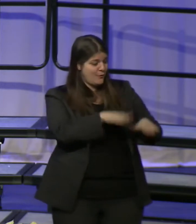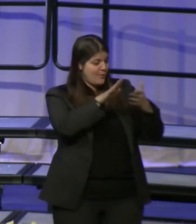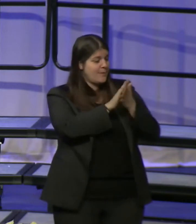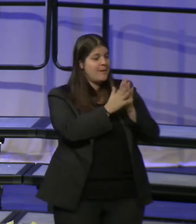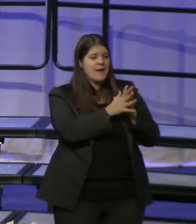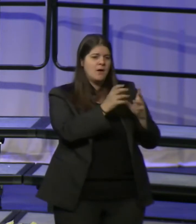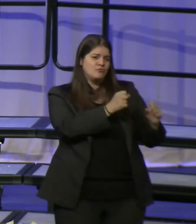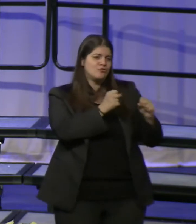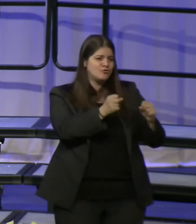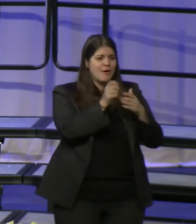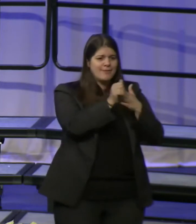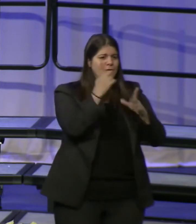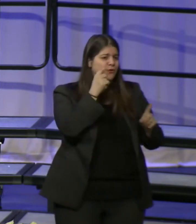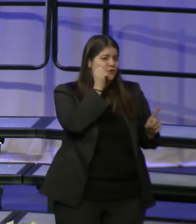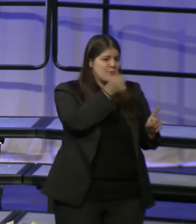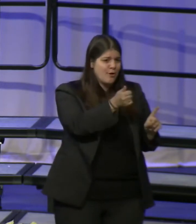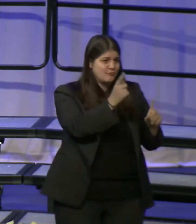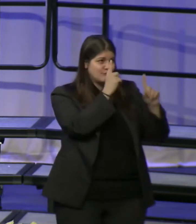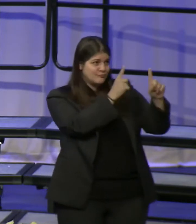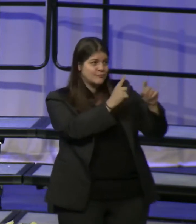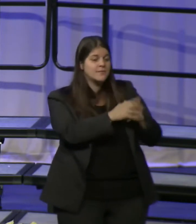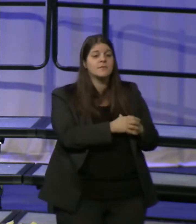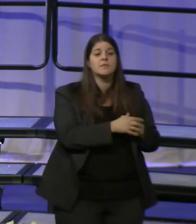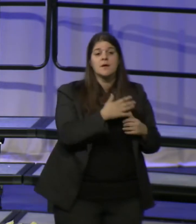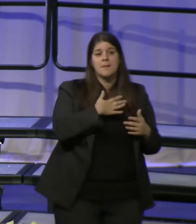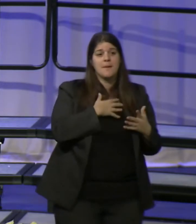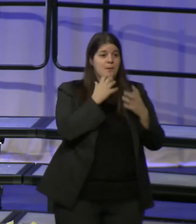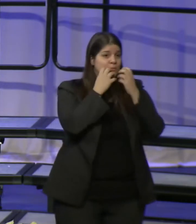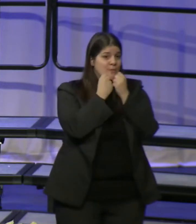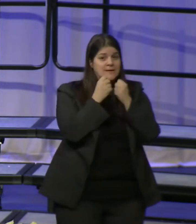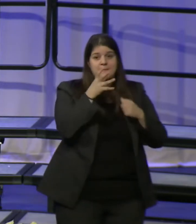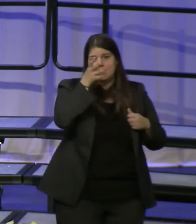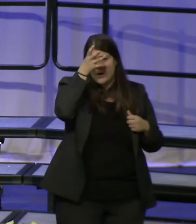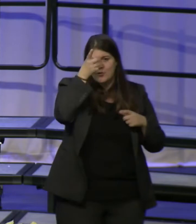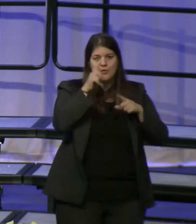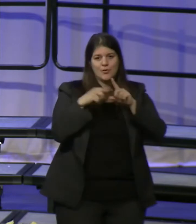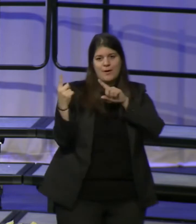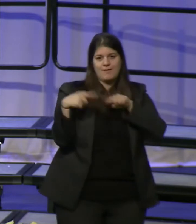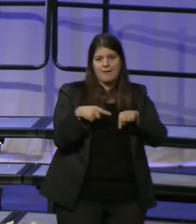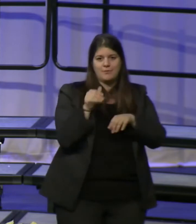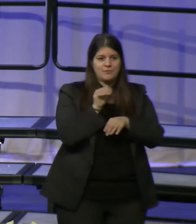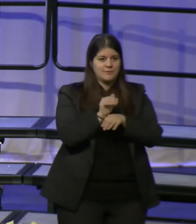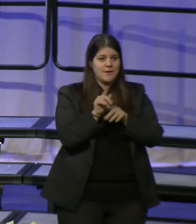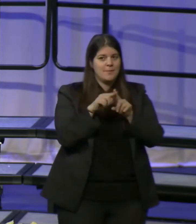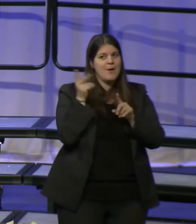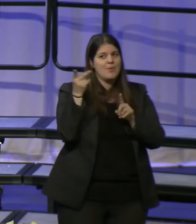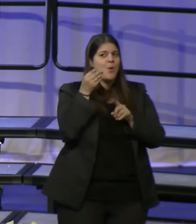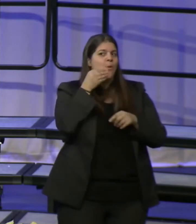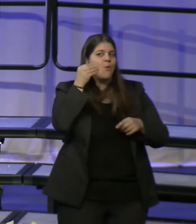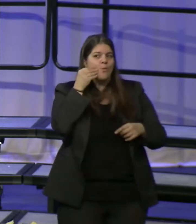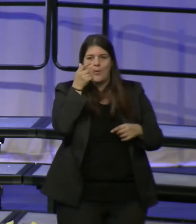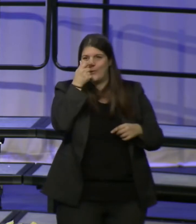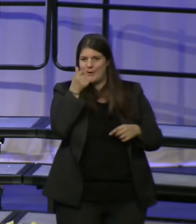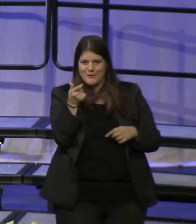My beloved parents, who while they could not be here in person, are home watching and always here